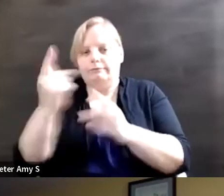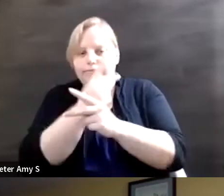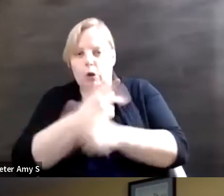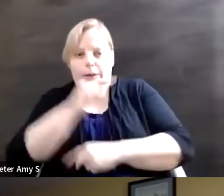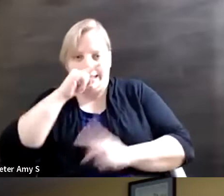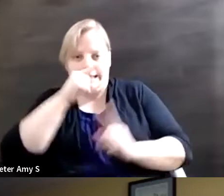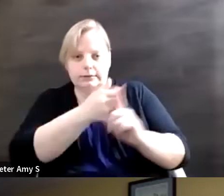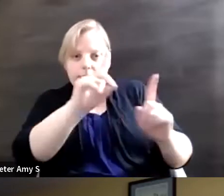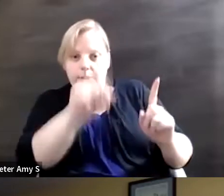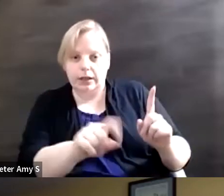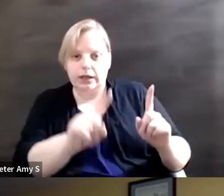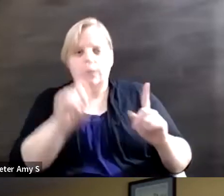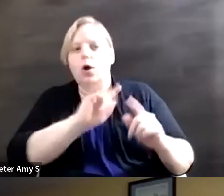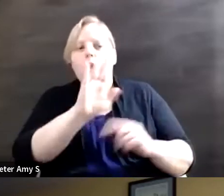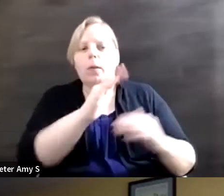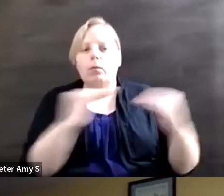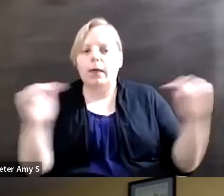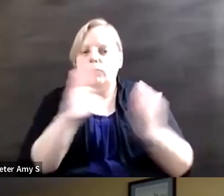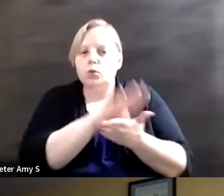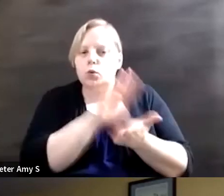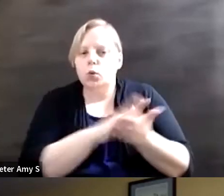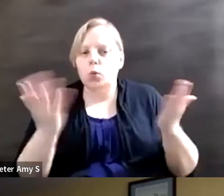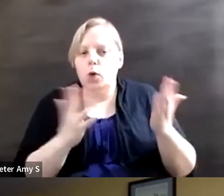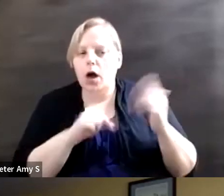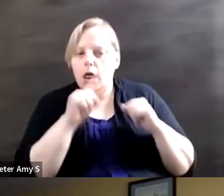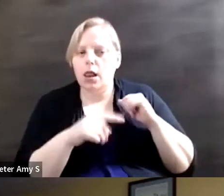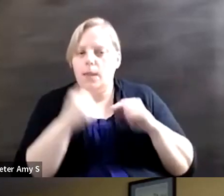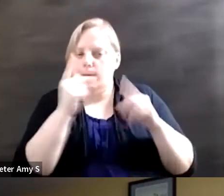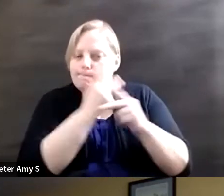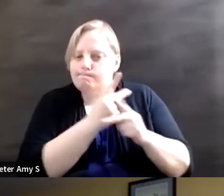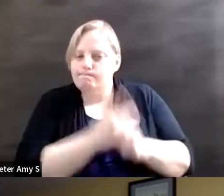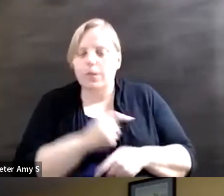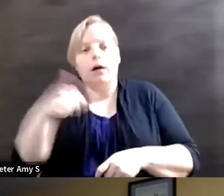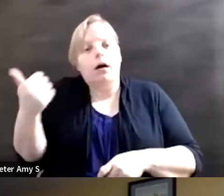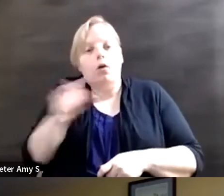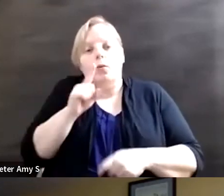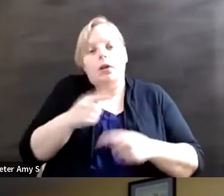Usually they're not but in other places, you know, when speaking with various ministers, etc., there